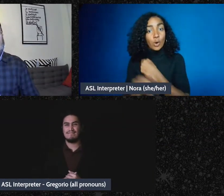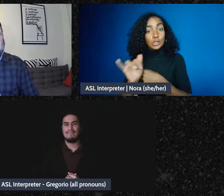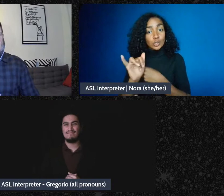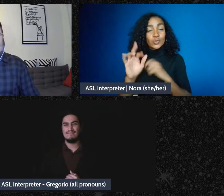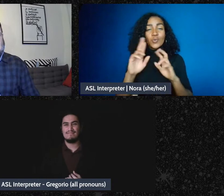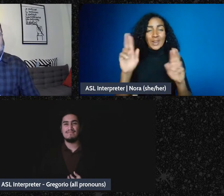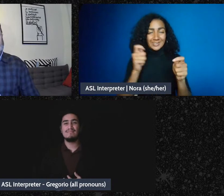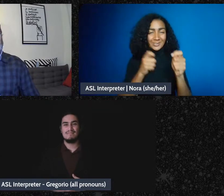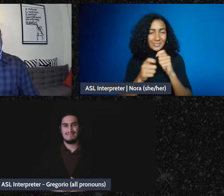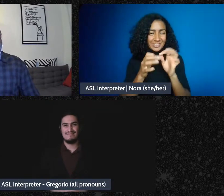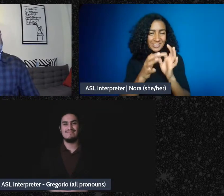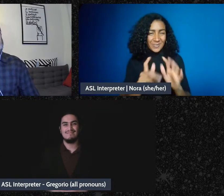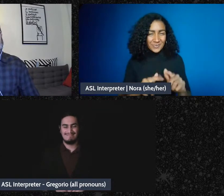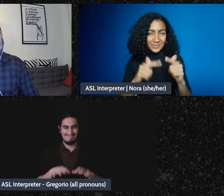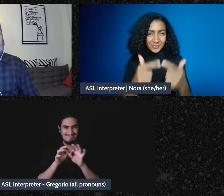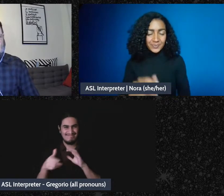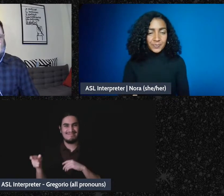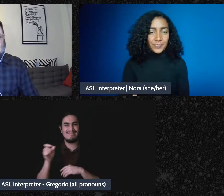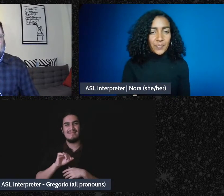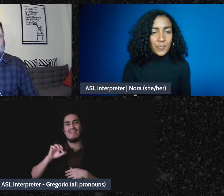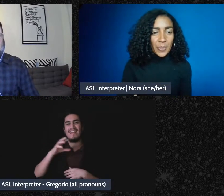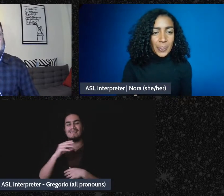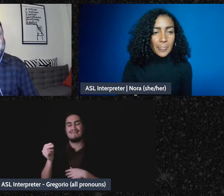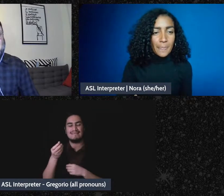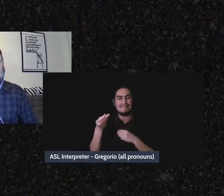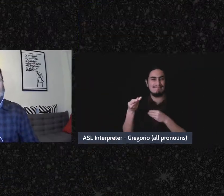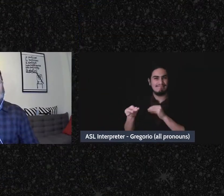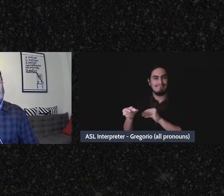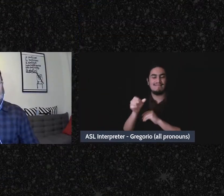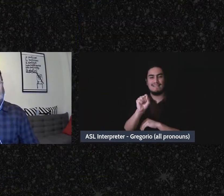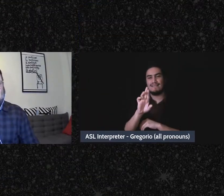Federal tax exemption is probably politically problematic, but are we being equally critical